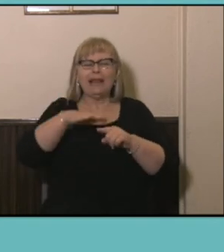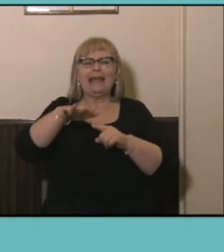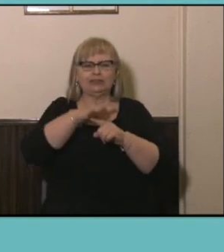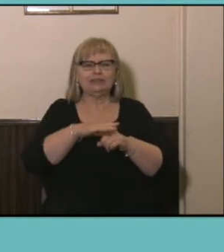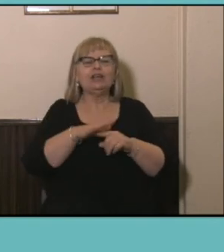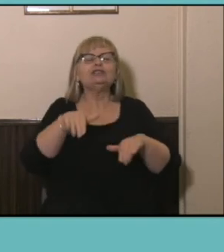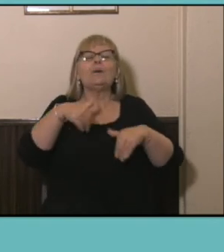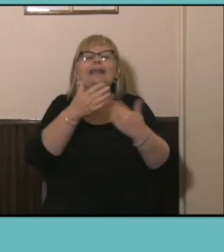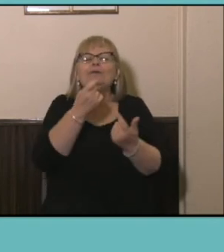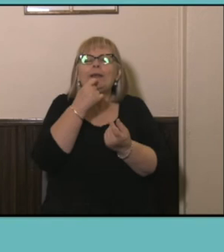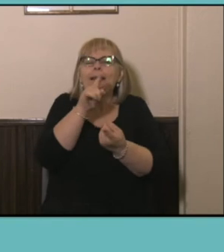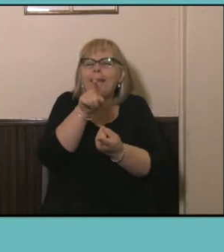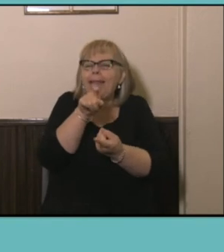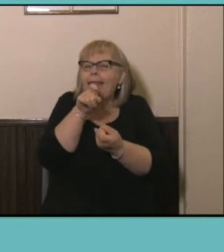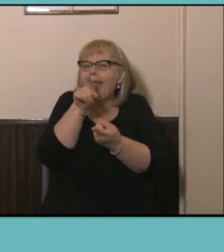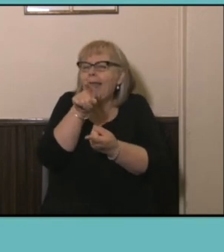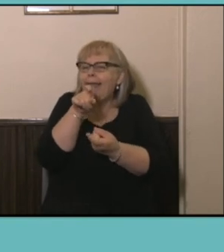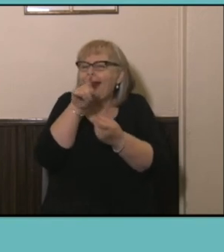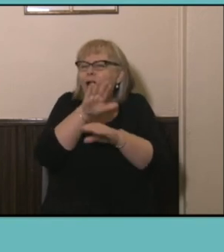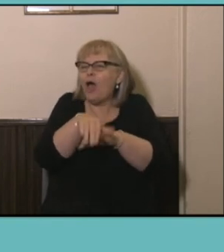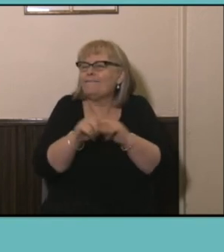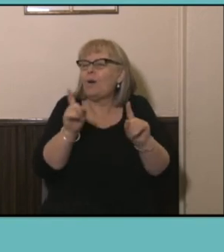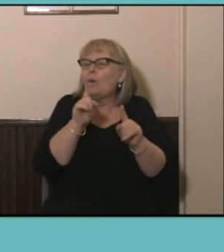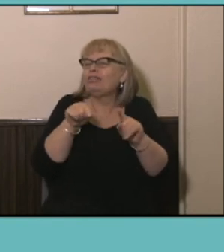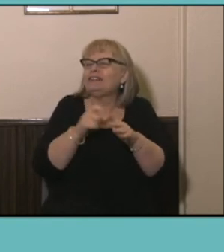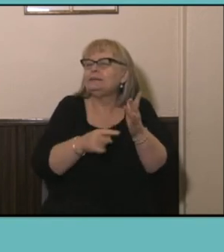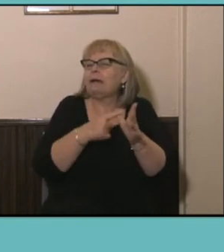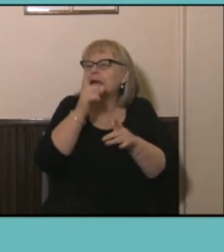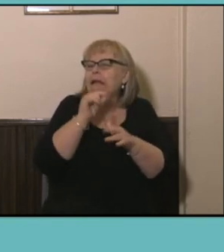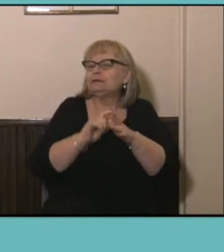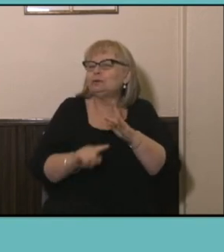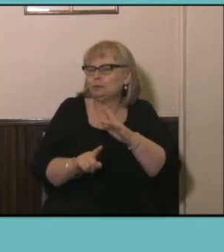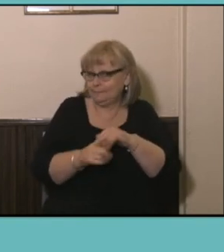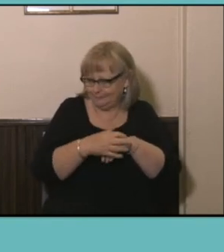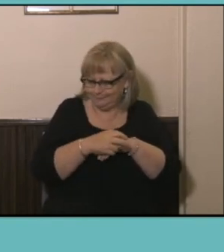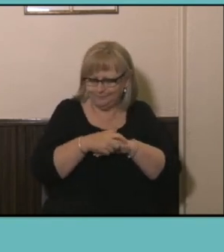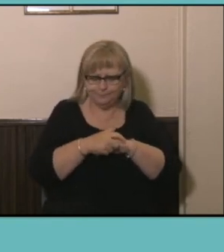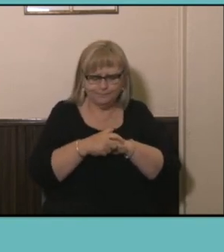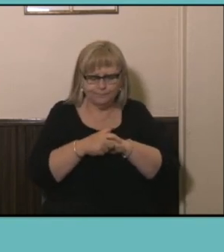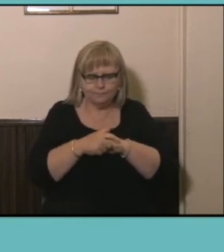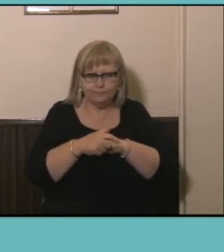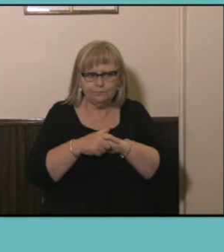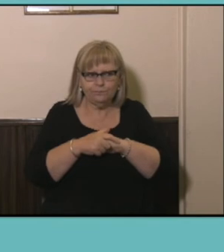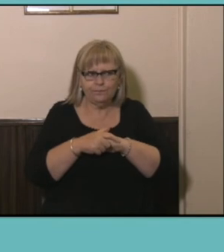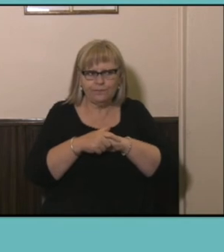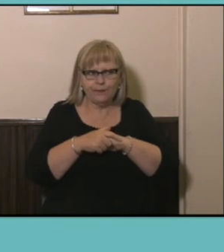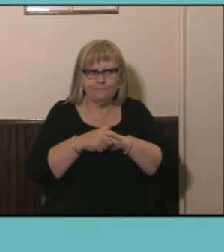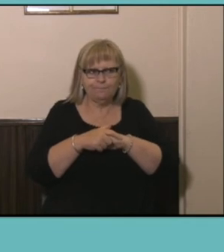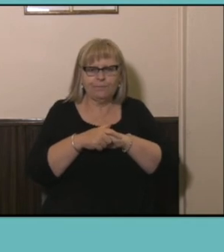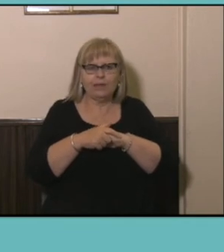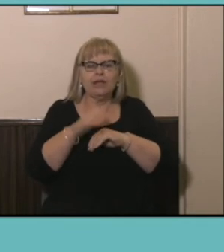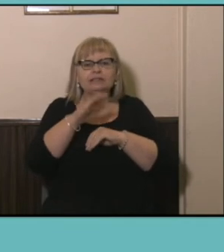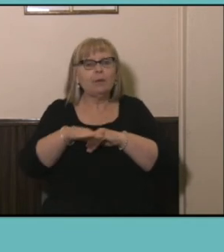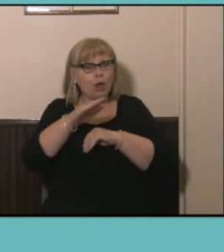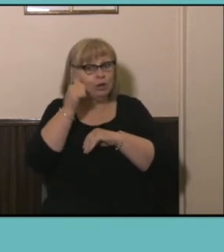in the next few slides of what this data can do. We all know that young people are